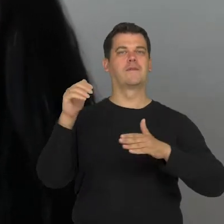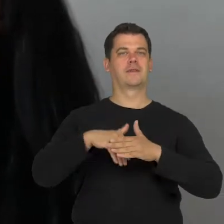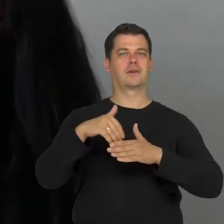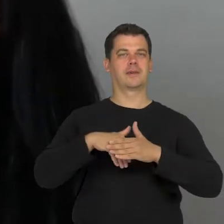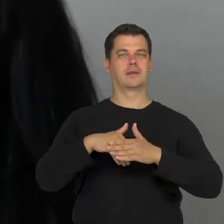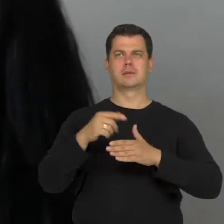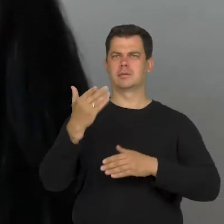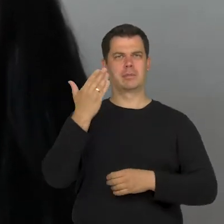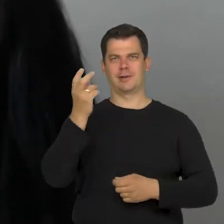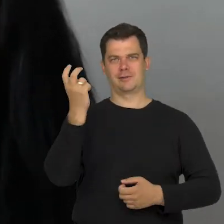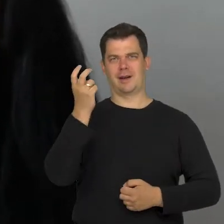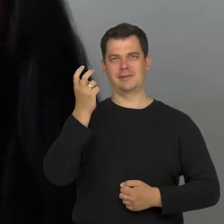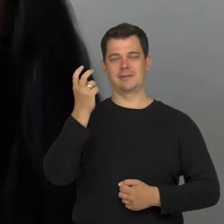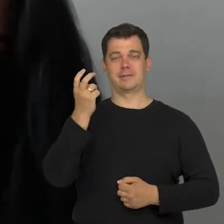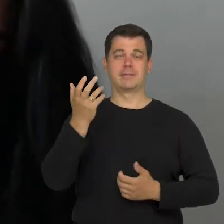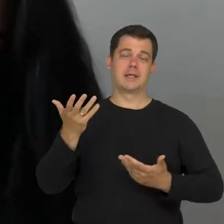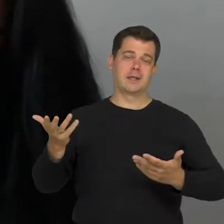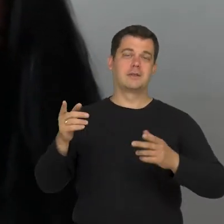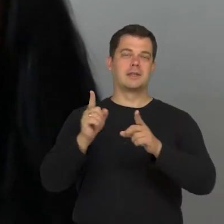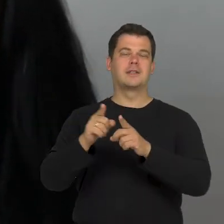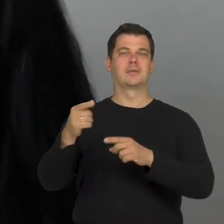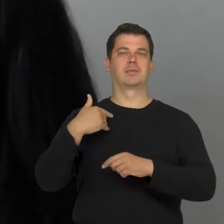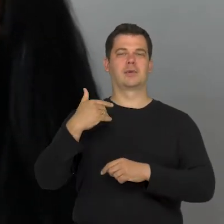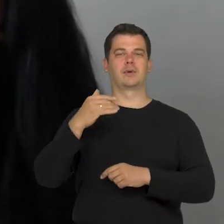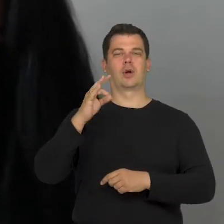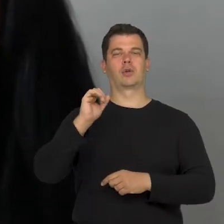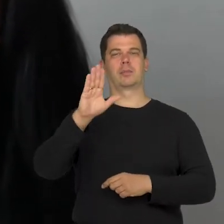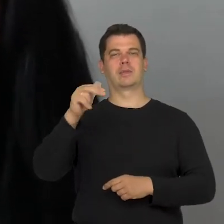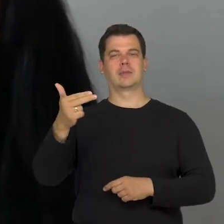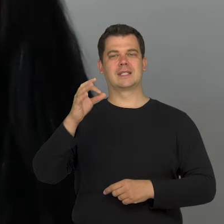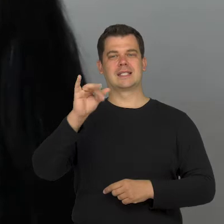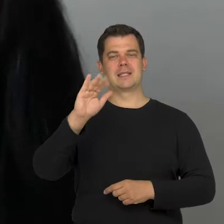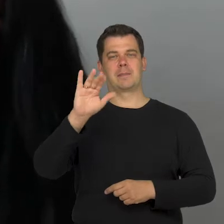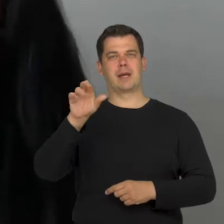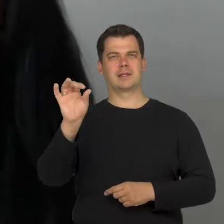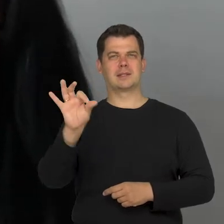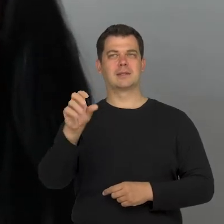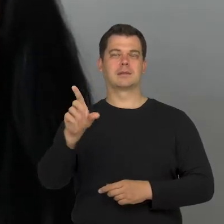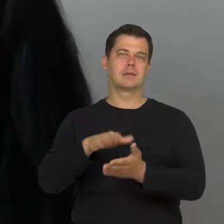So this is very interesting. Even Tobin Siebers wrote that people with disabilities